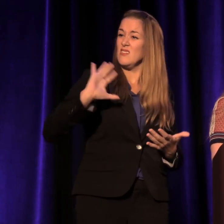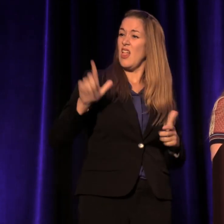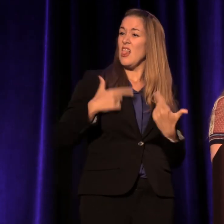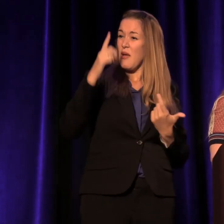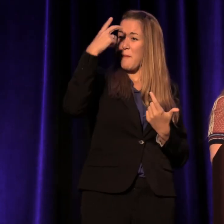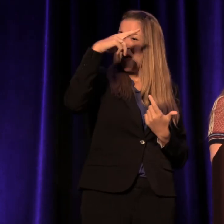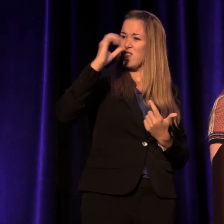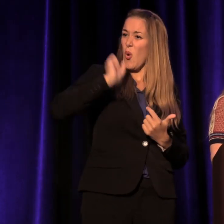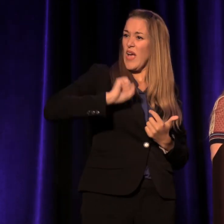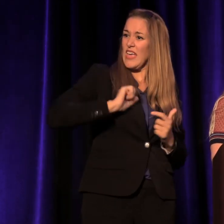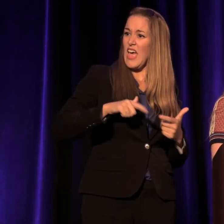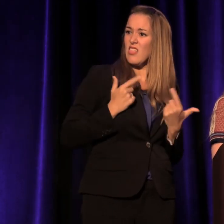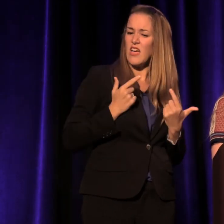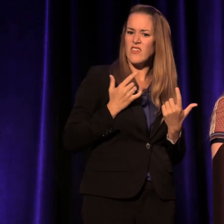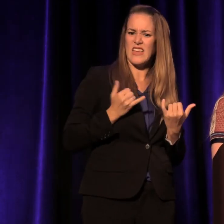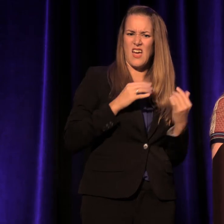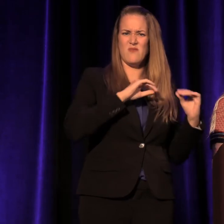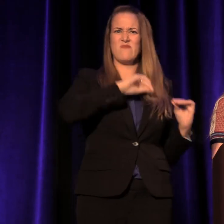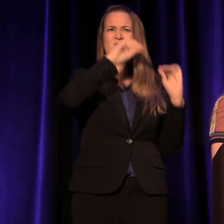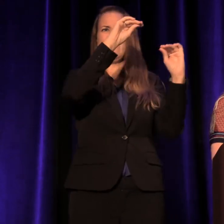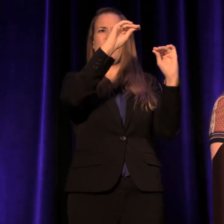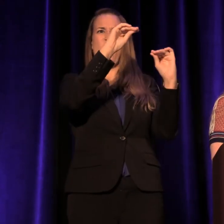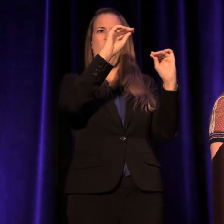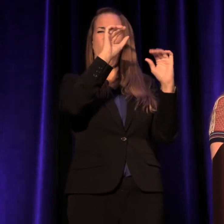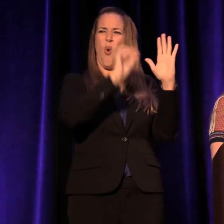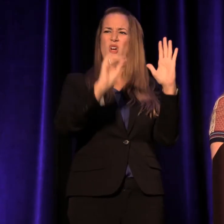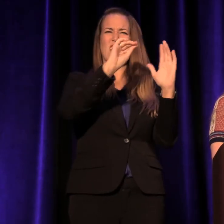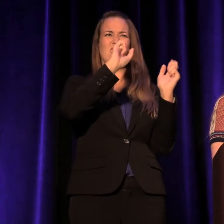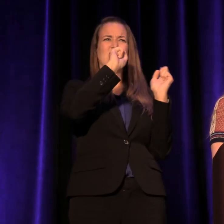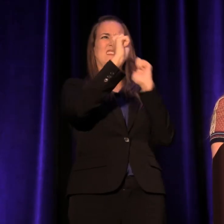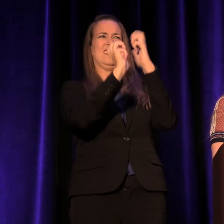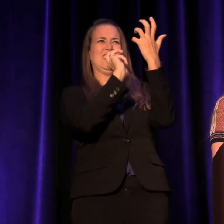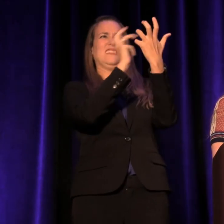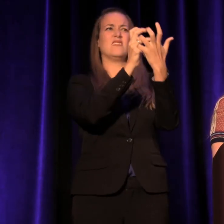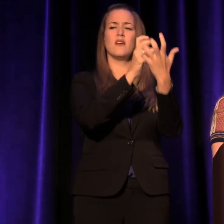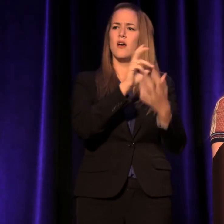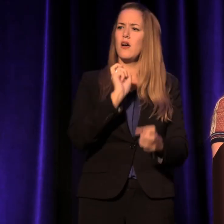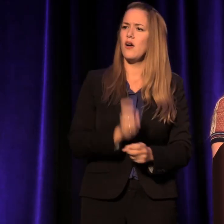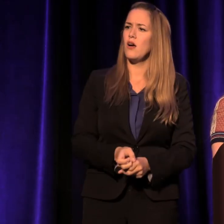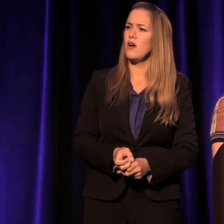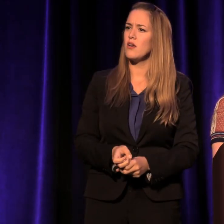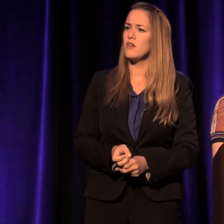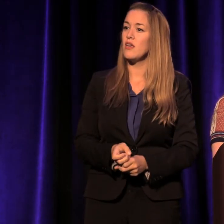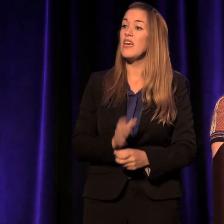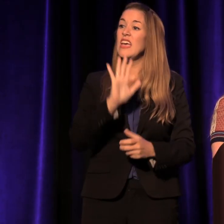to regular life in Oregon. His essays centered on a dream he had,